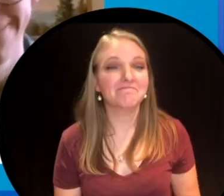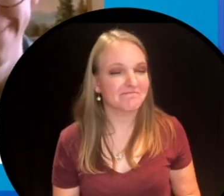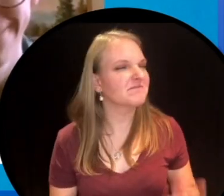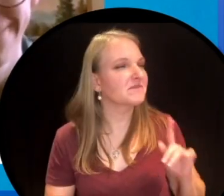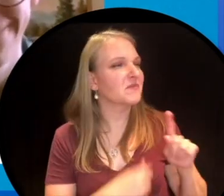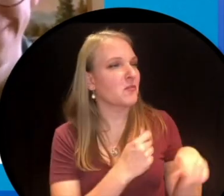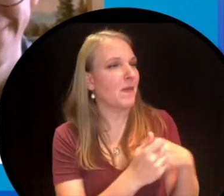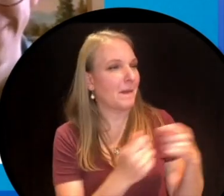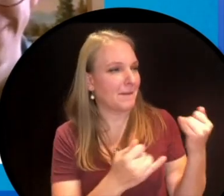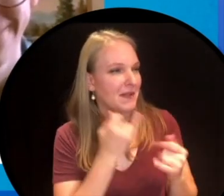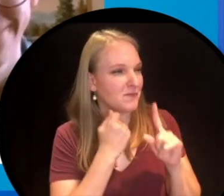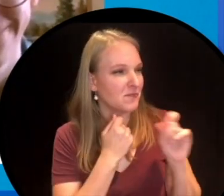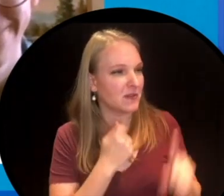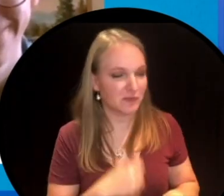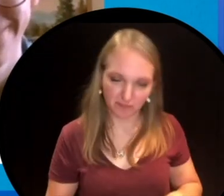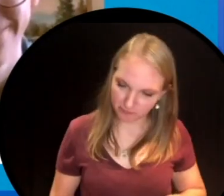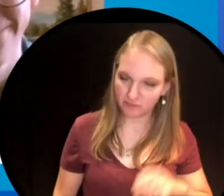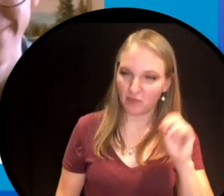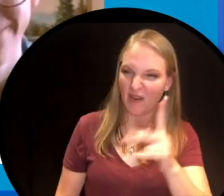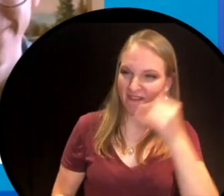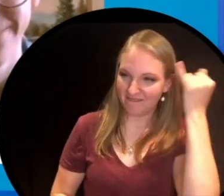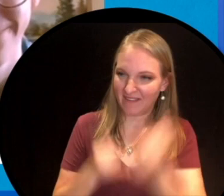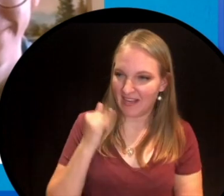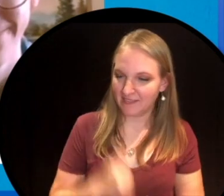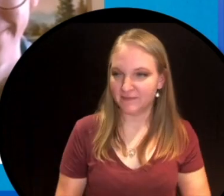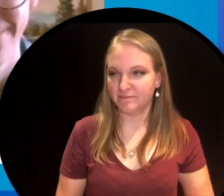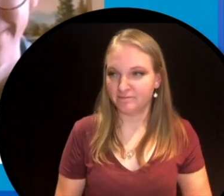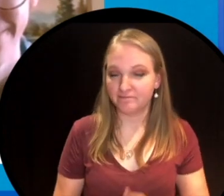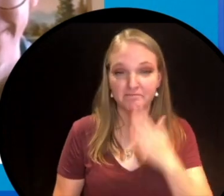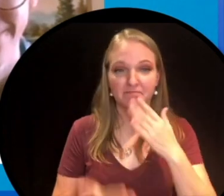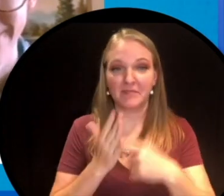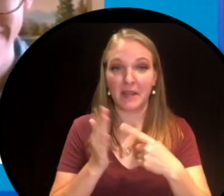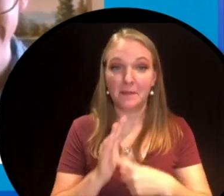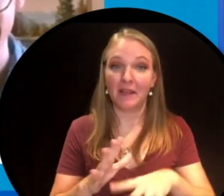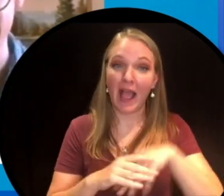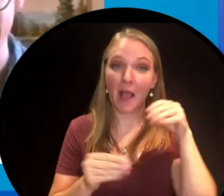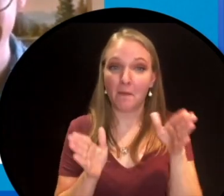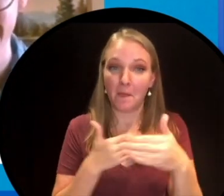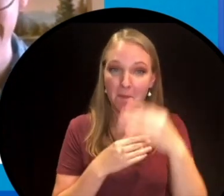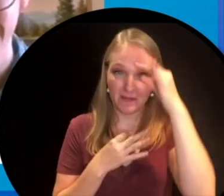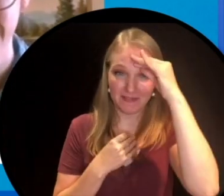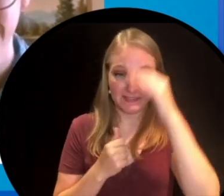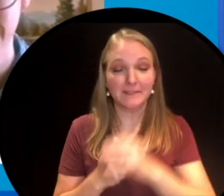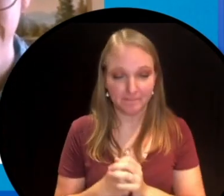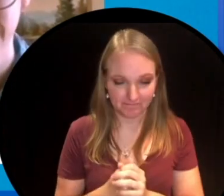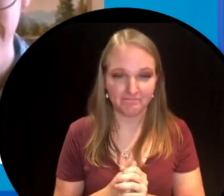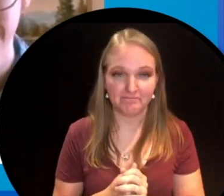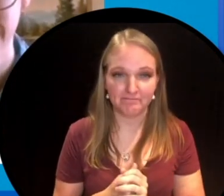All right, finally one of the great examples of outside the box thinking. Why did the tiny